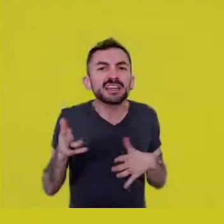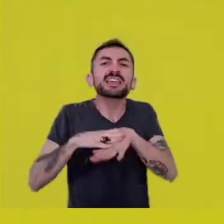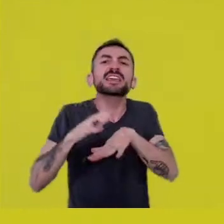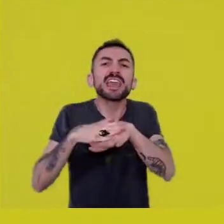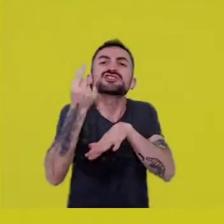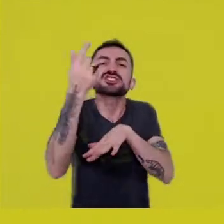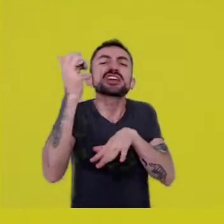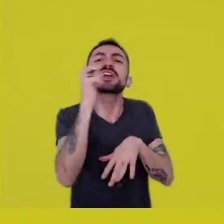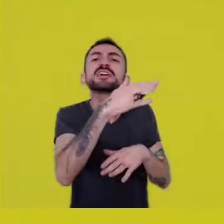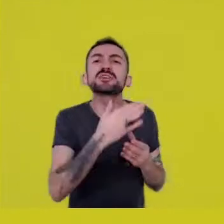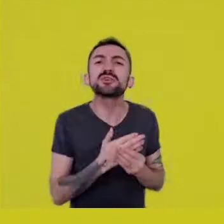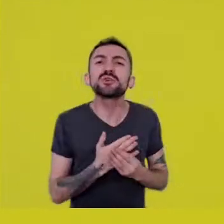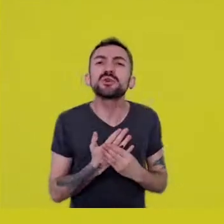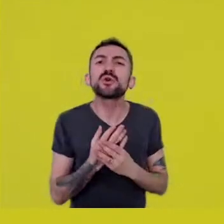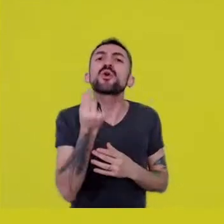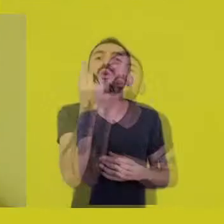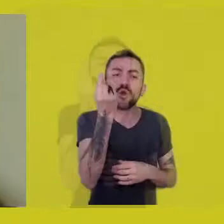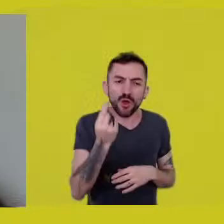Who deposited a Micheck into Queiroz’s account?